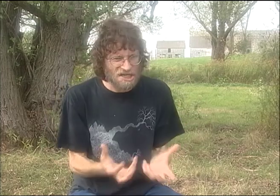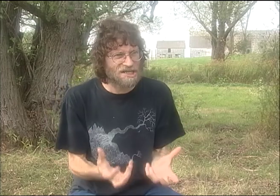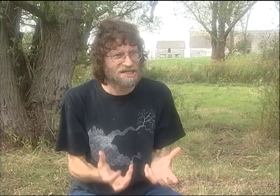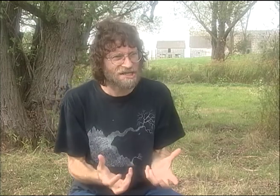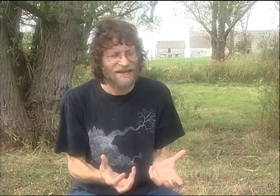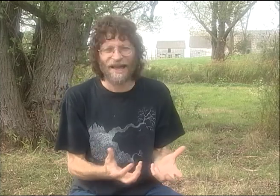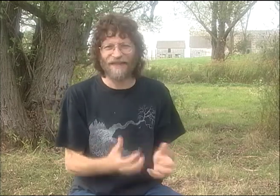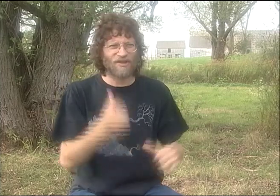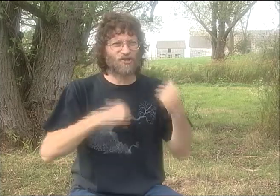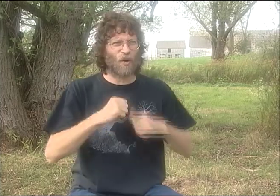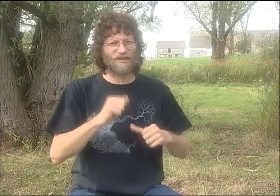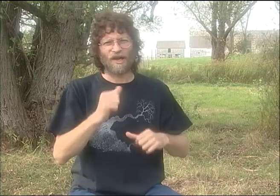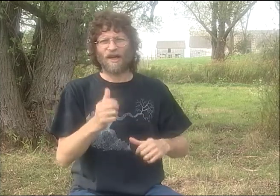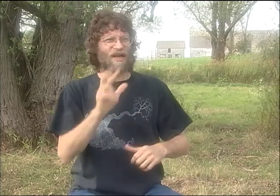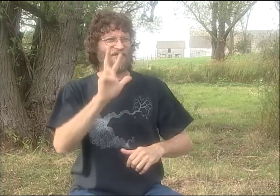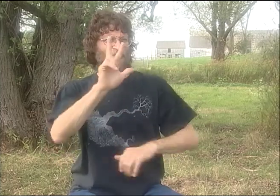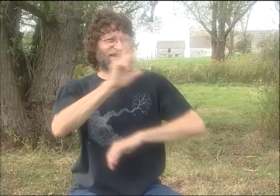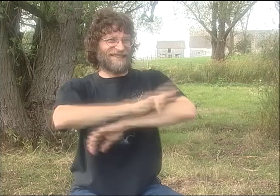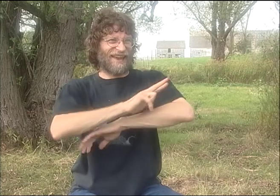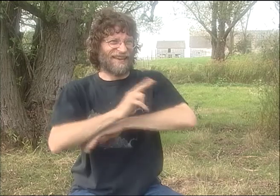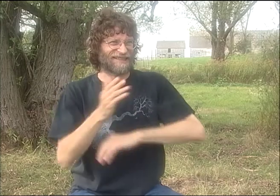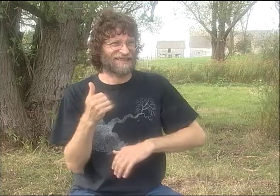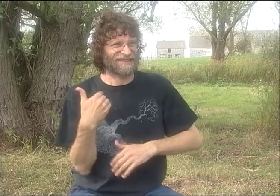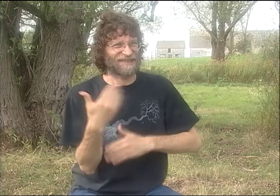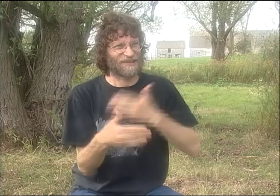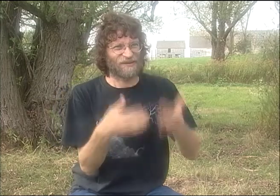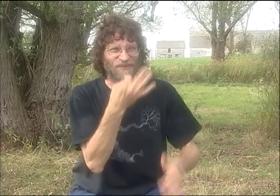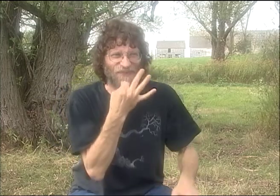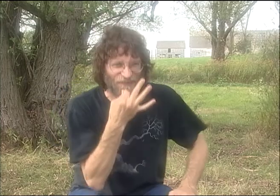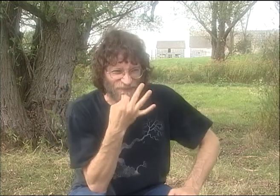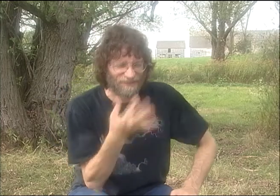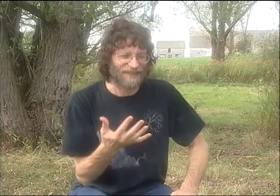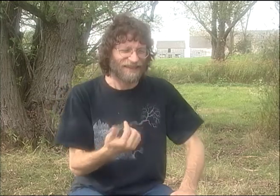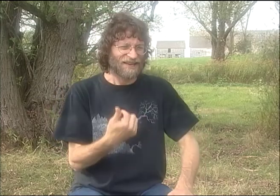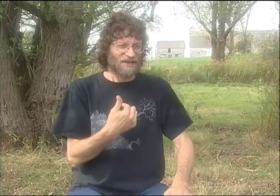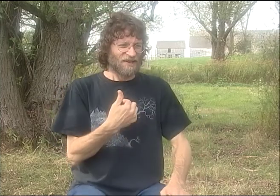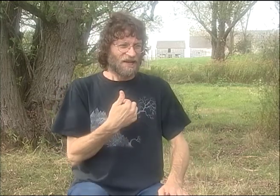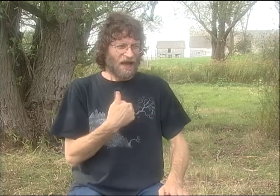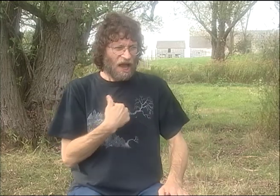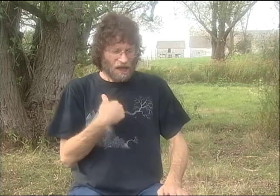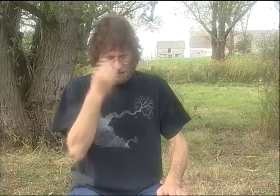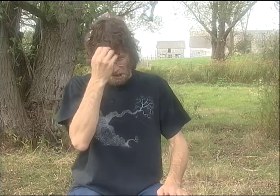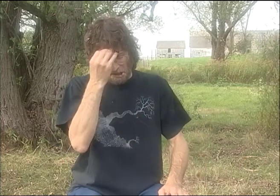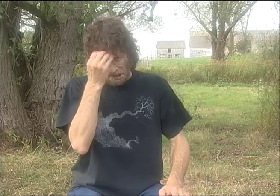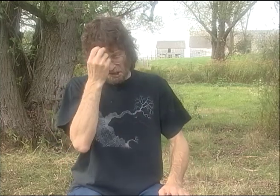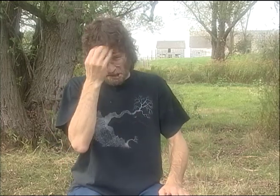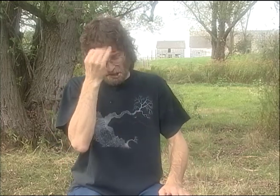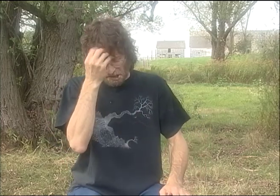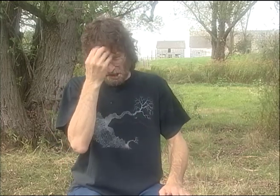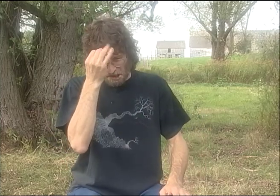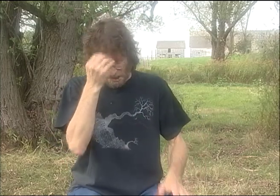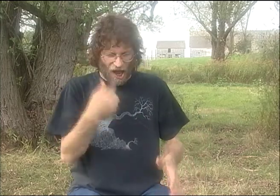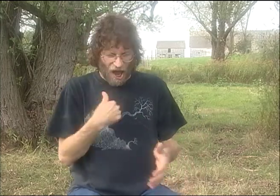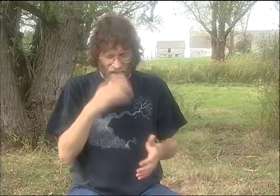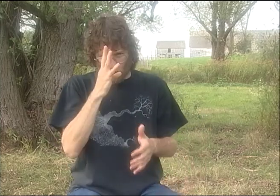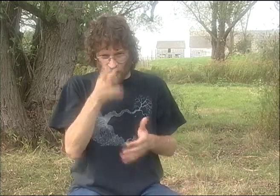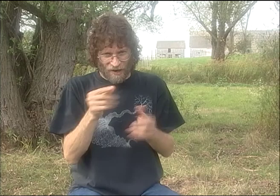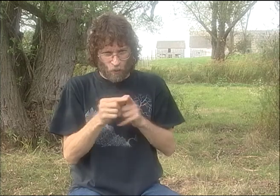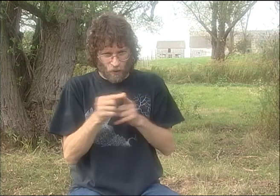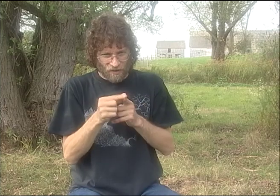FROM THE FIRST YEAR OR TWO. JUST HORRIBLE. BUT WE WOULD COME UP WITH THE STUFF, AND THEN I'D THINK, "OH, MY GOD. "I'VE GOT TO FIGURE OUT HOW TO VOICE THIS. "WHAT AM I GONNA DO? "I'VE GOT A SHOW IN 3 DAYS,